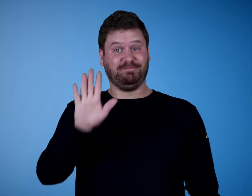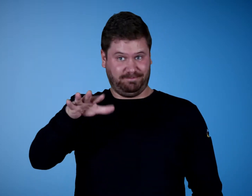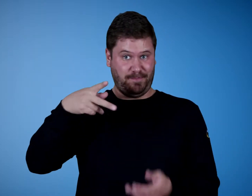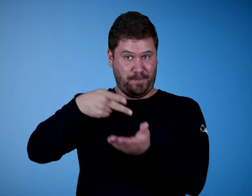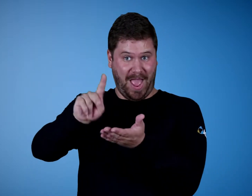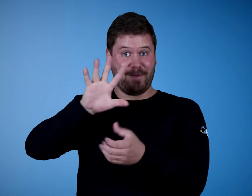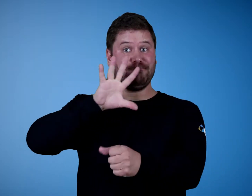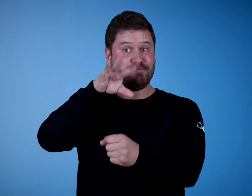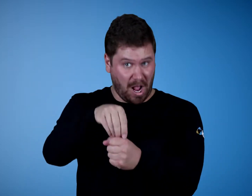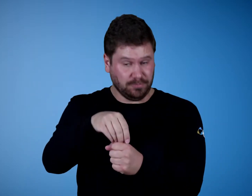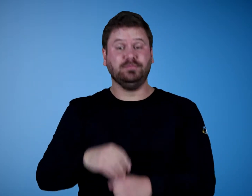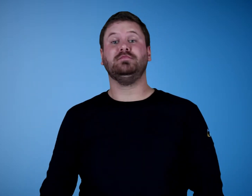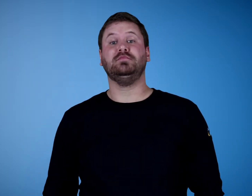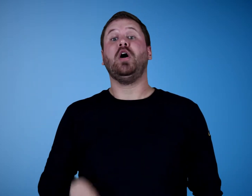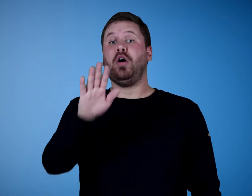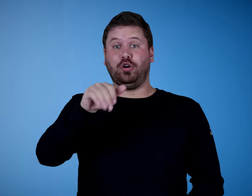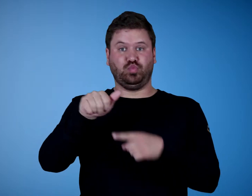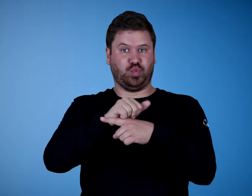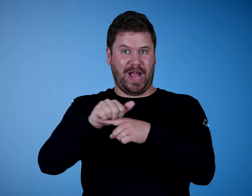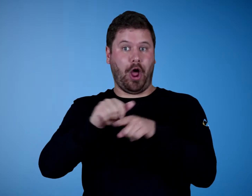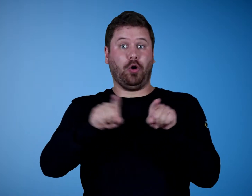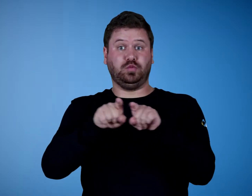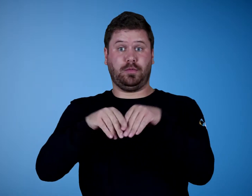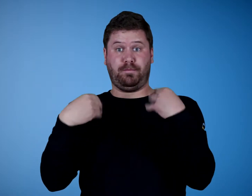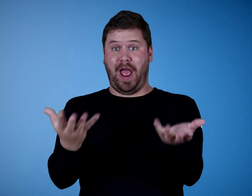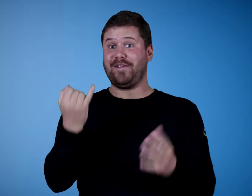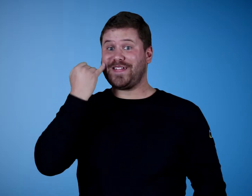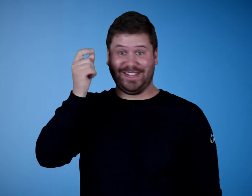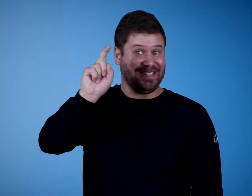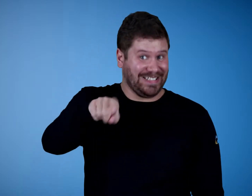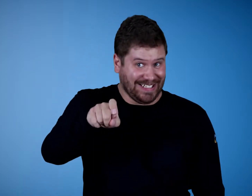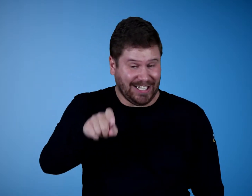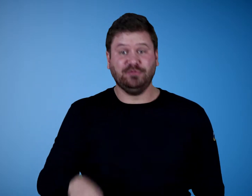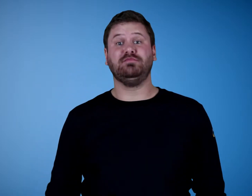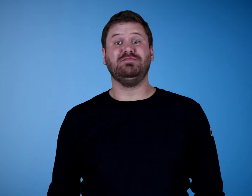Pay is also included, and training if needed.